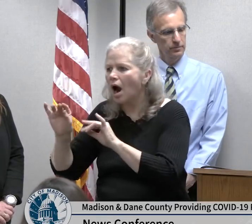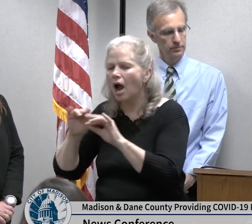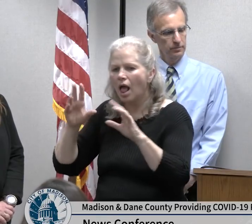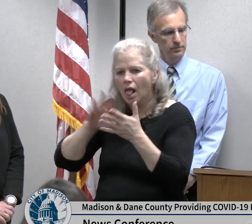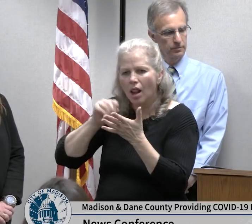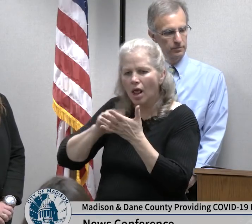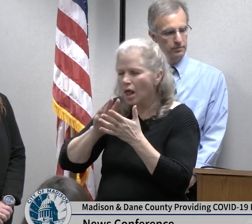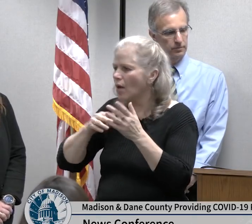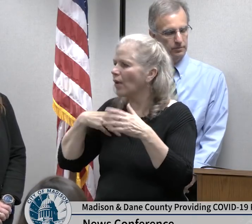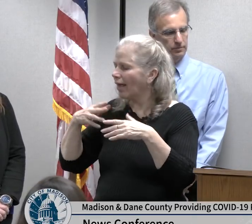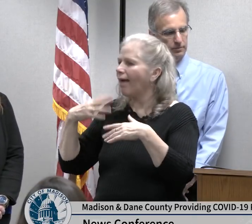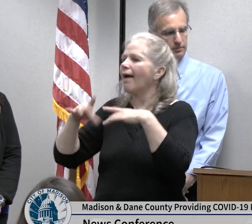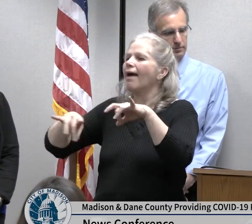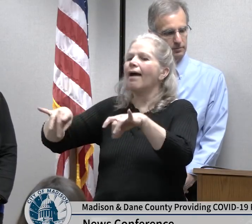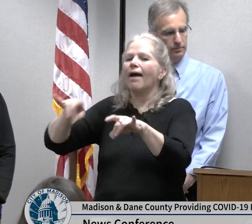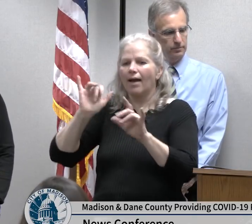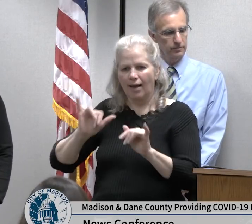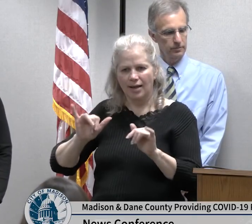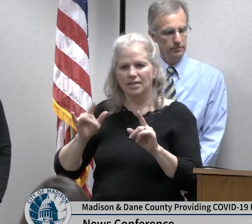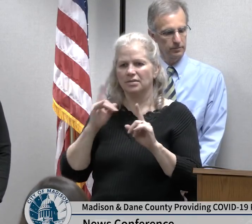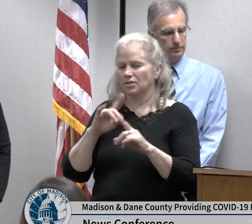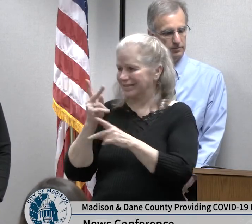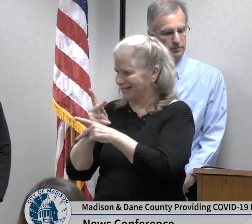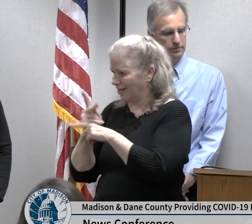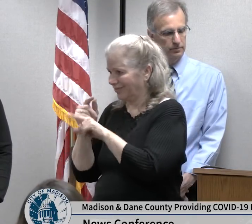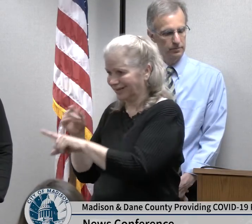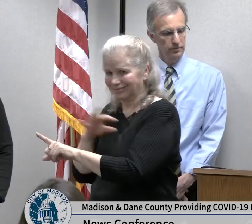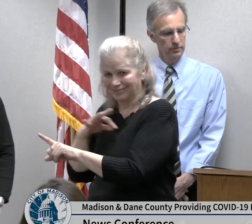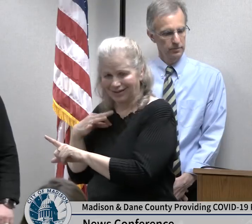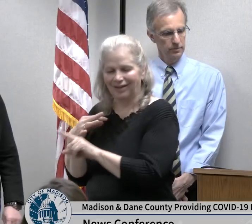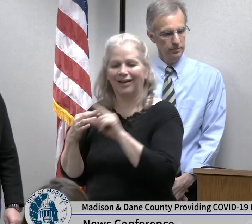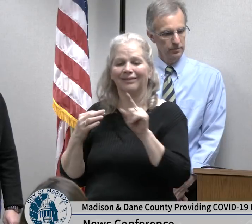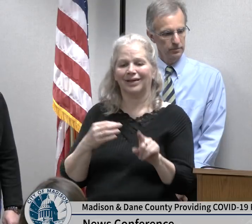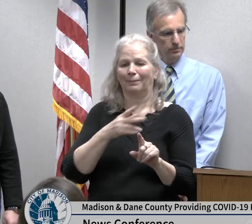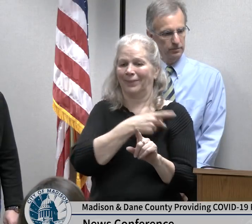transmission to staff is really low but of course we encourage the the